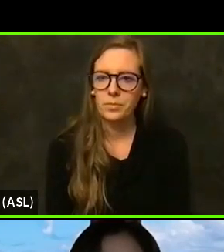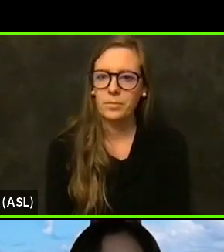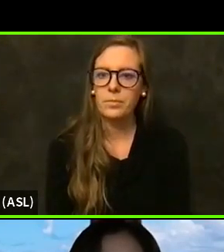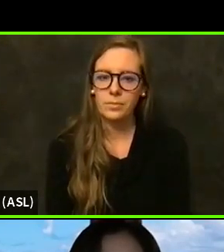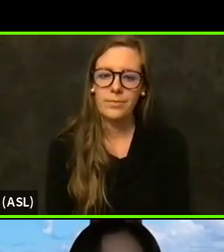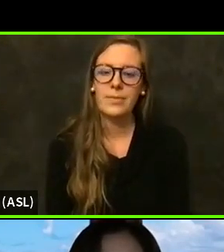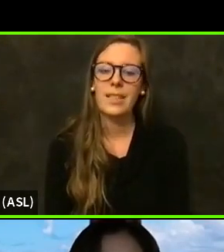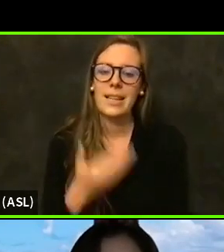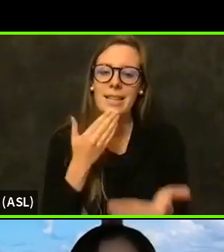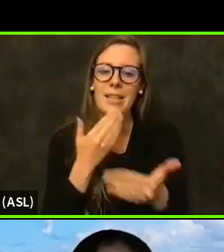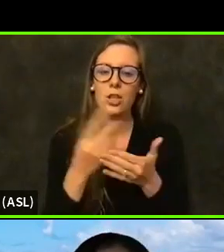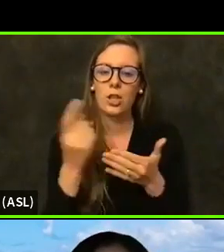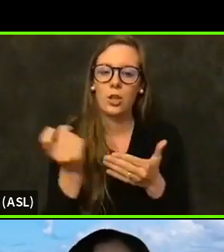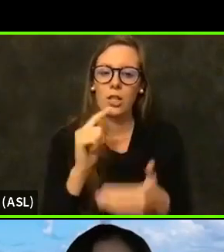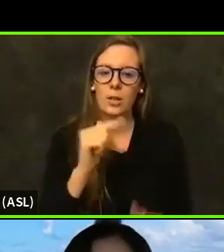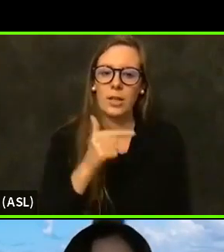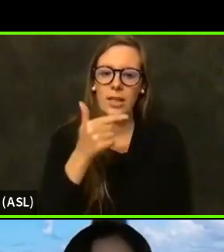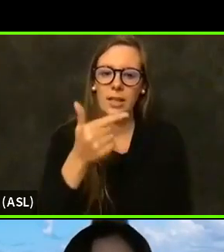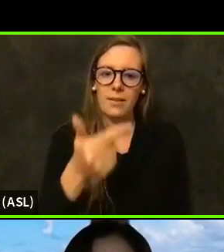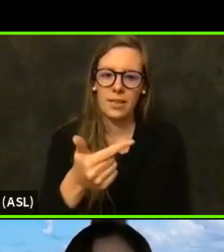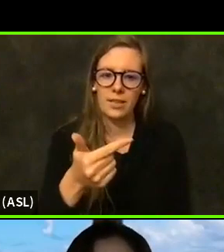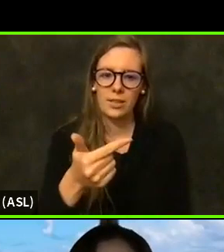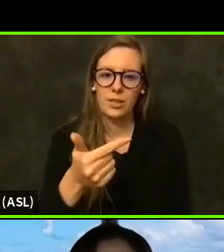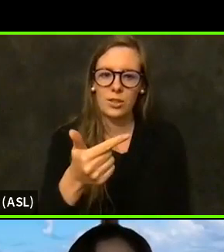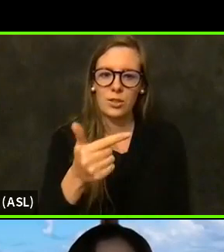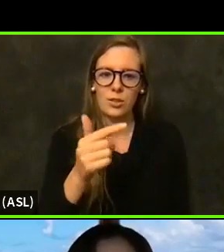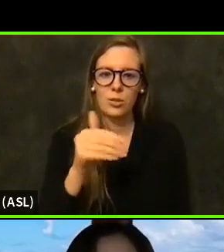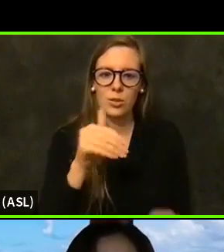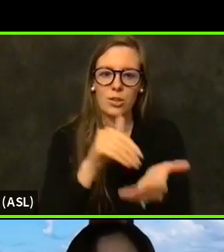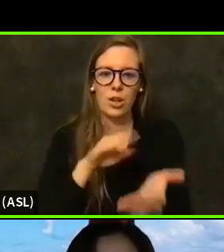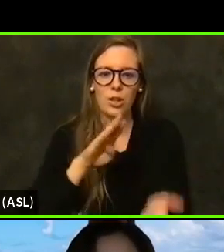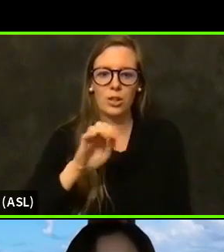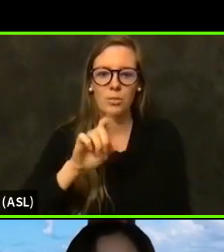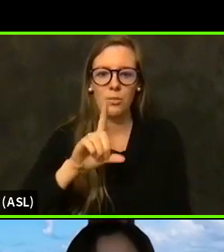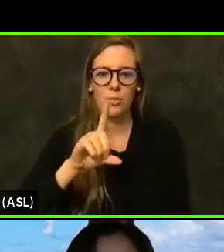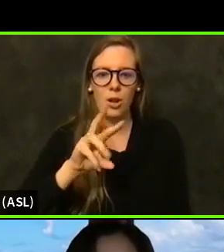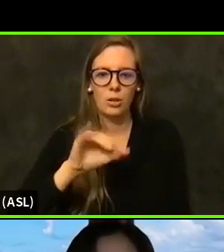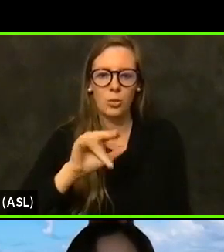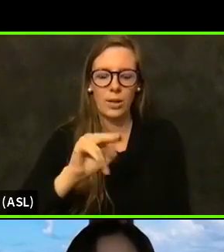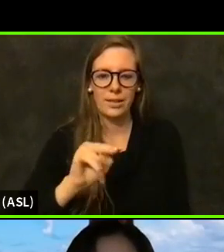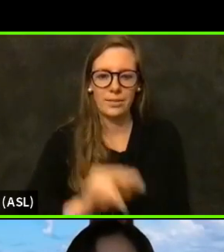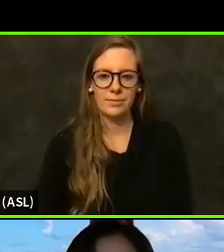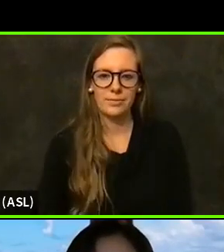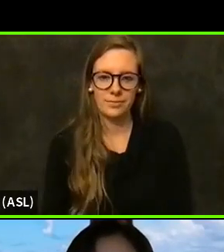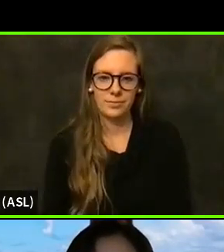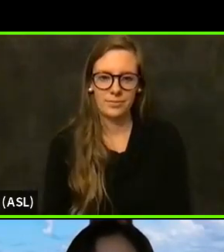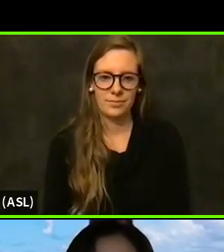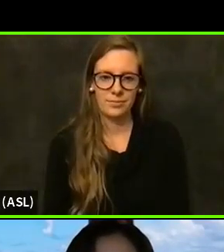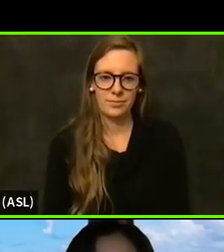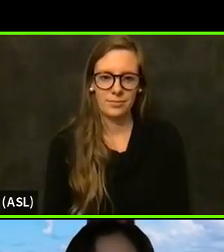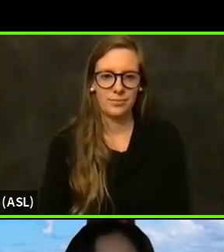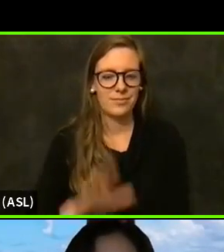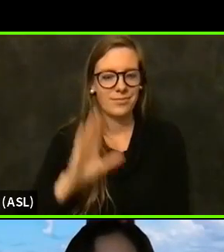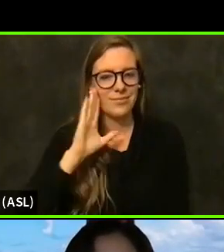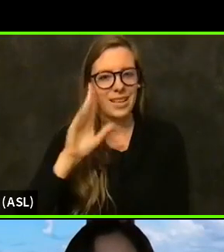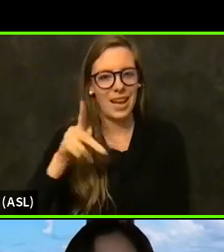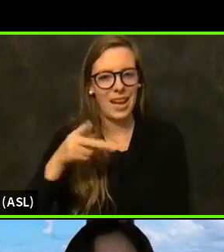That turns over to our deputy health officer, doctora Baldwin to respond Highfill. Yes, I saw your question earlier.